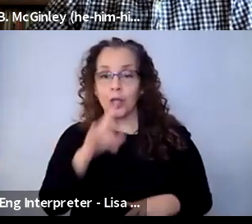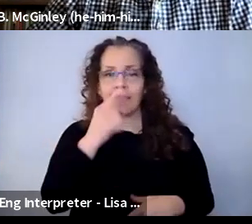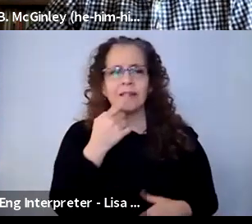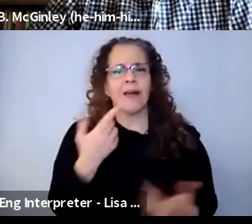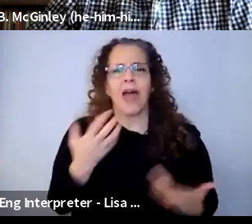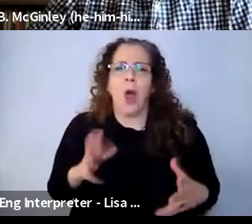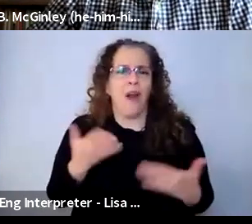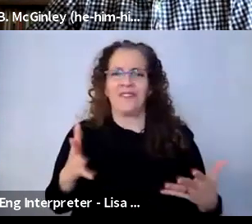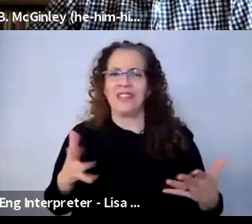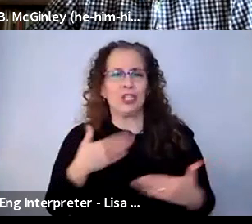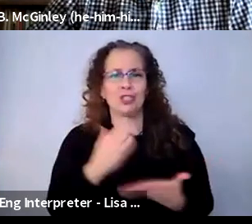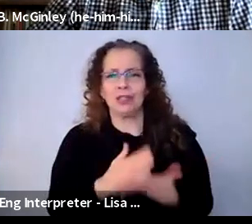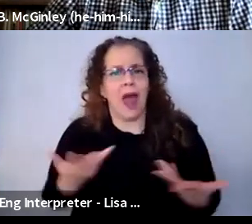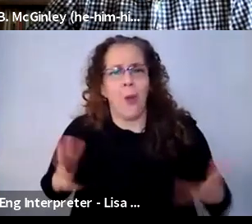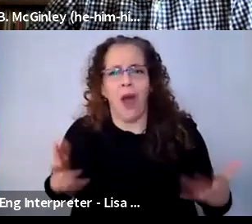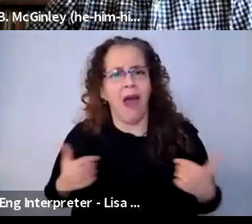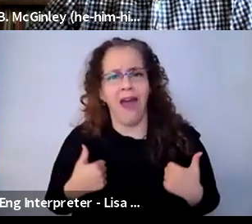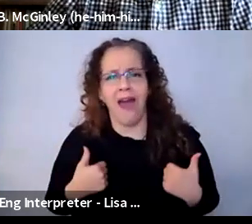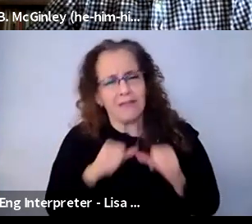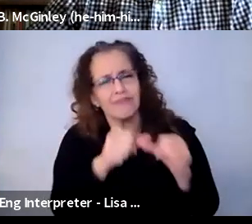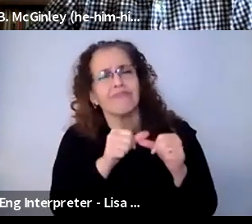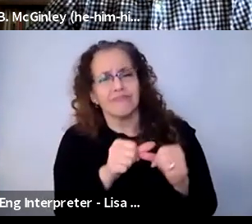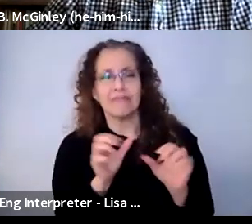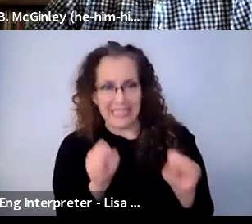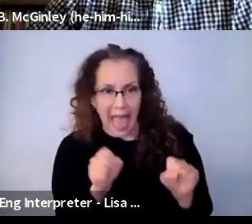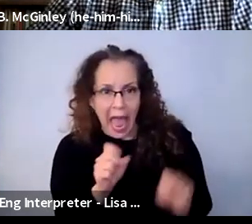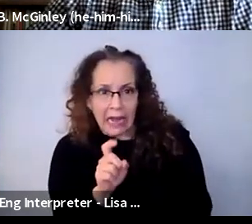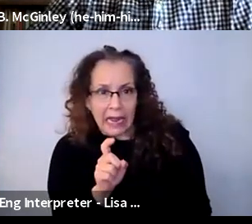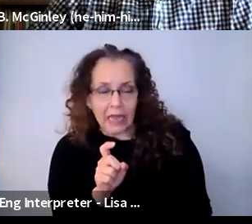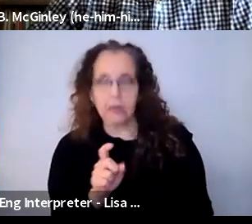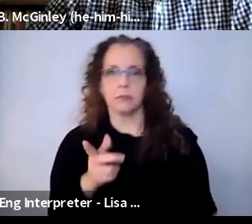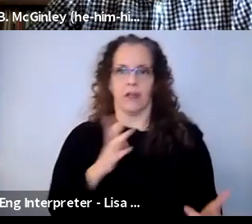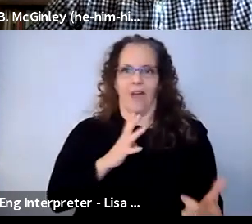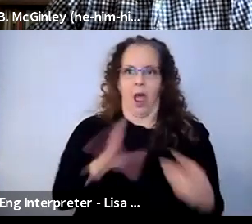keep going? We'll just keep meeting." So we're like, "Oh, let's put in some extra sessions. You know, the kids are